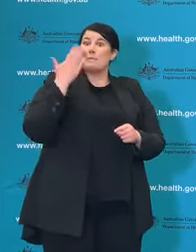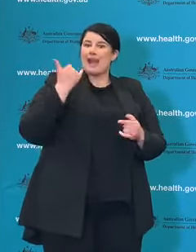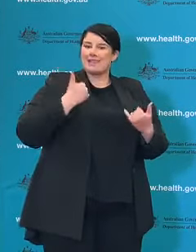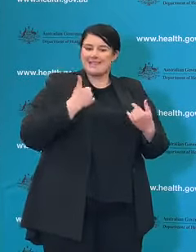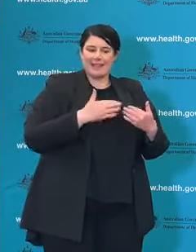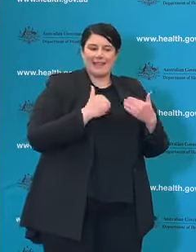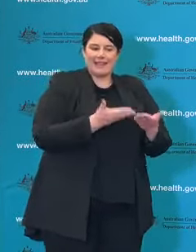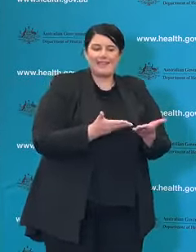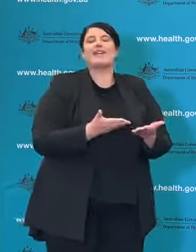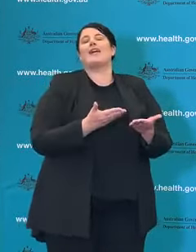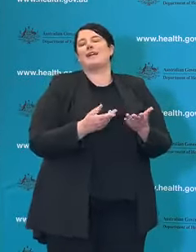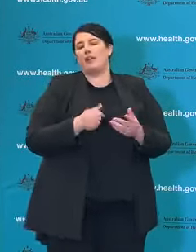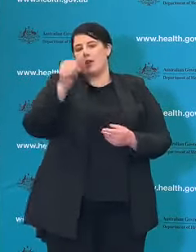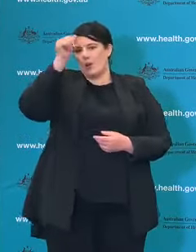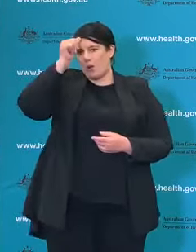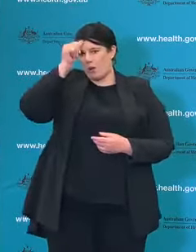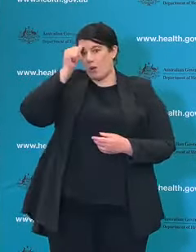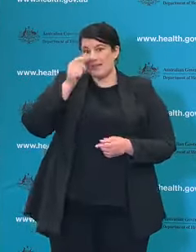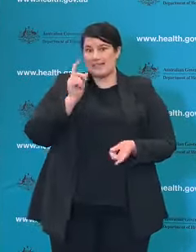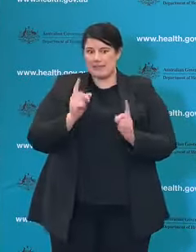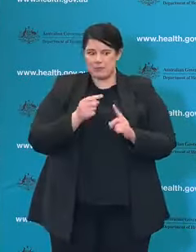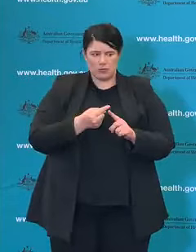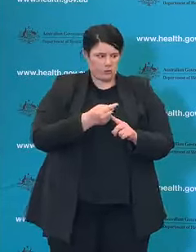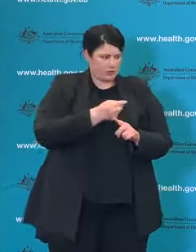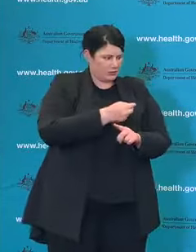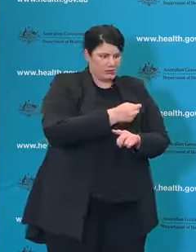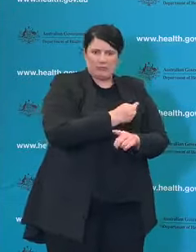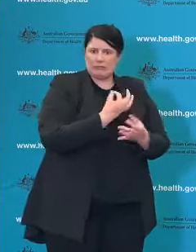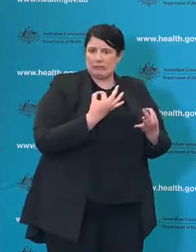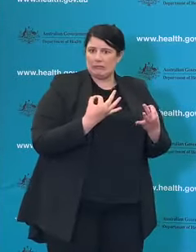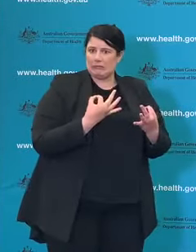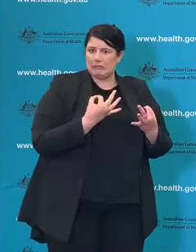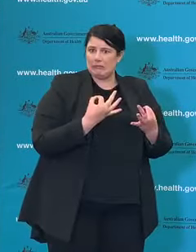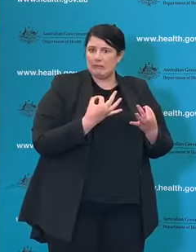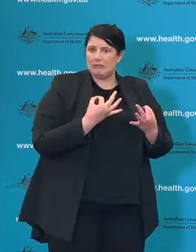transmission then that's when the testing comes into its own and